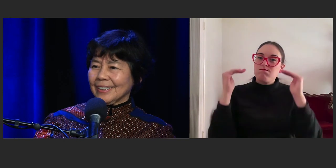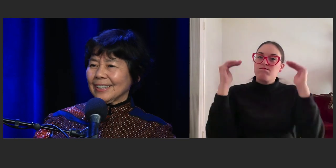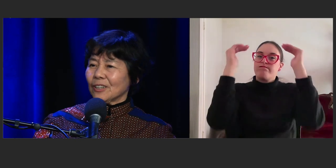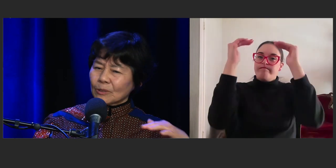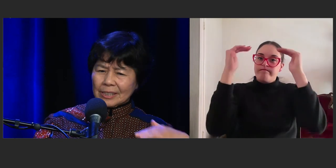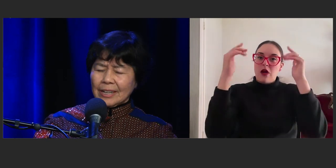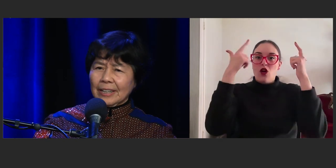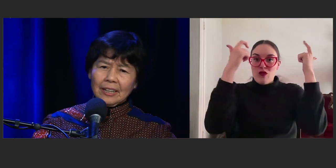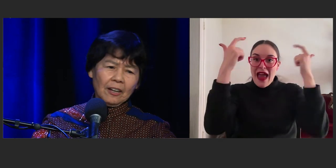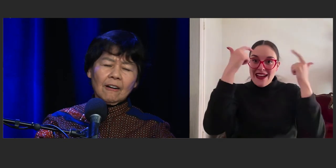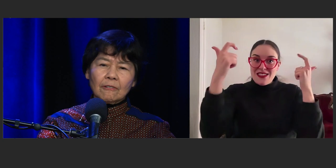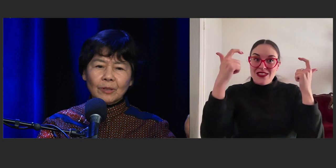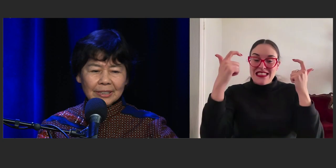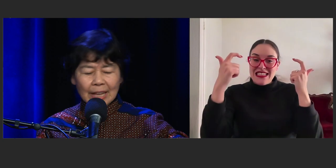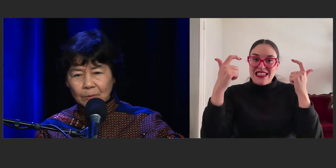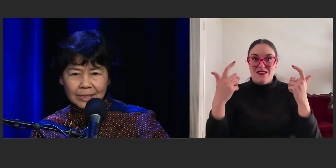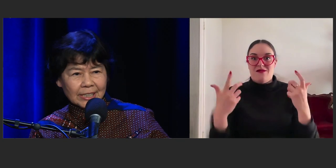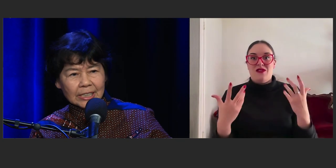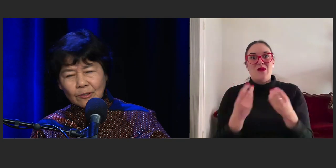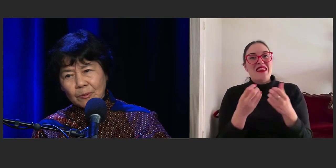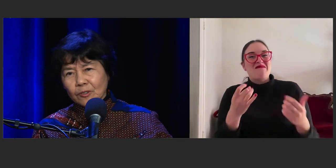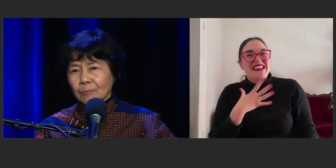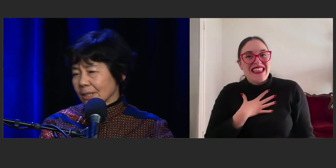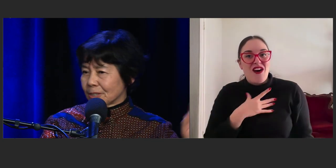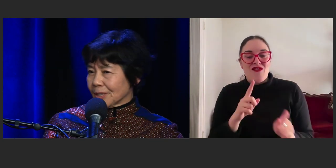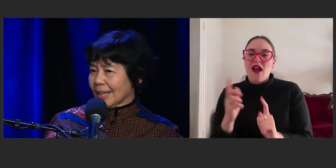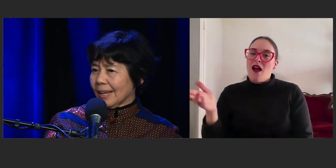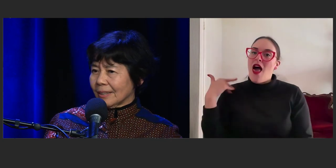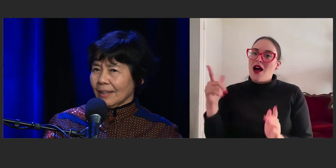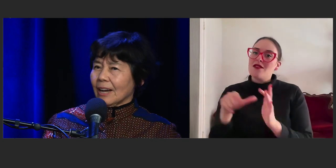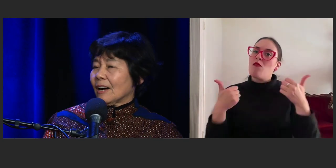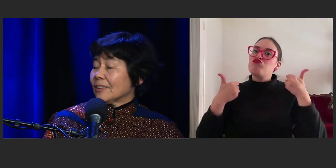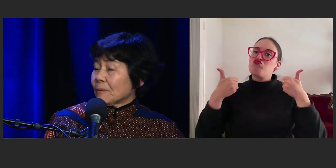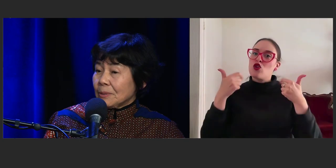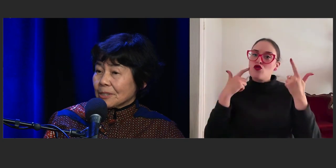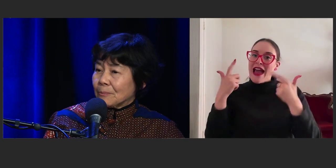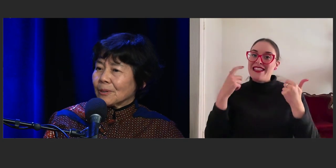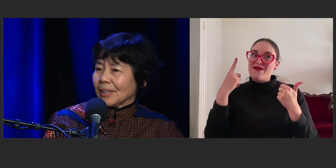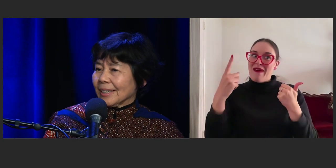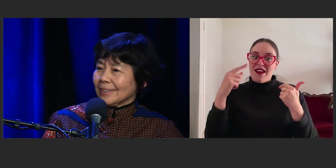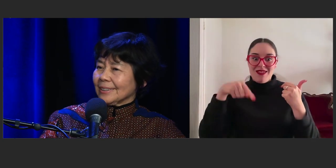and not saying, "Oh, well that was successful before, "I'm gonna do it again." That would be so boring.